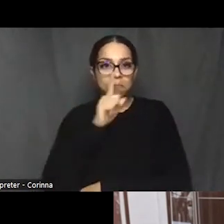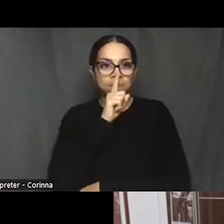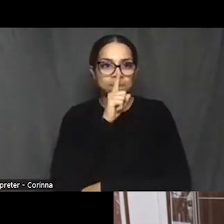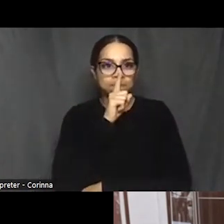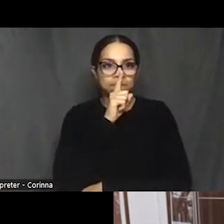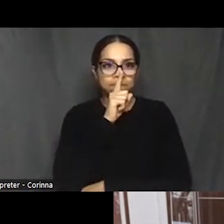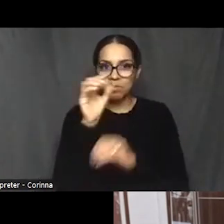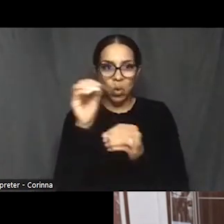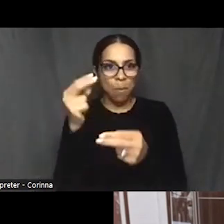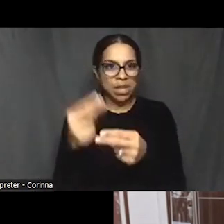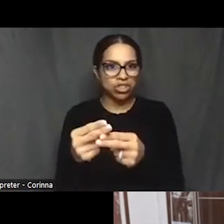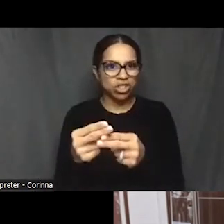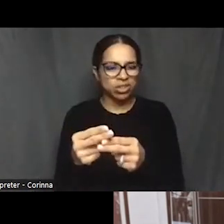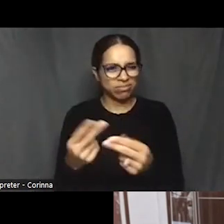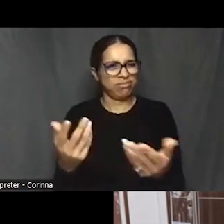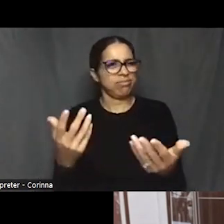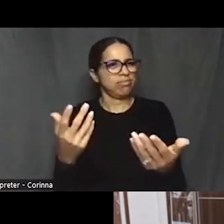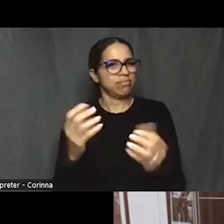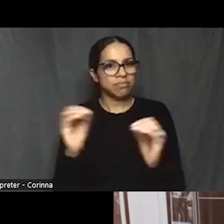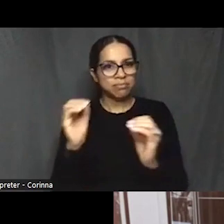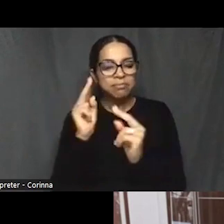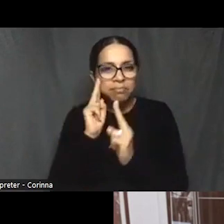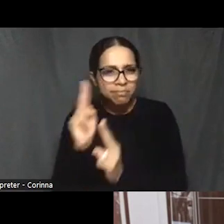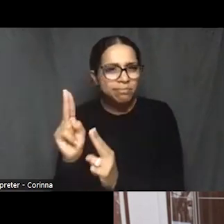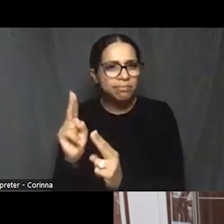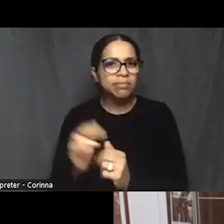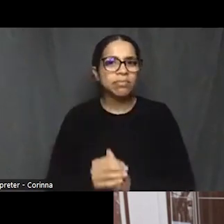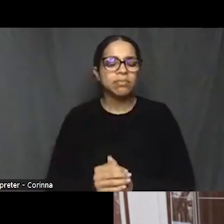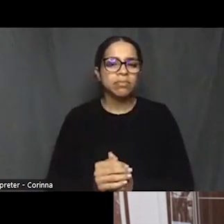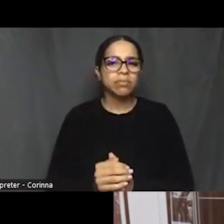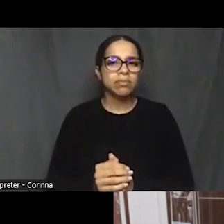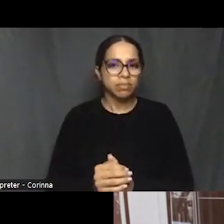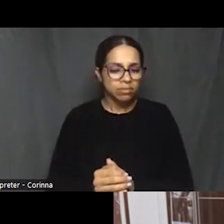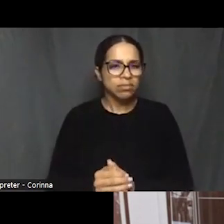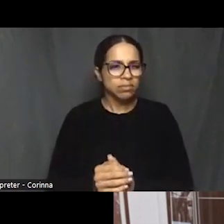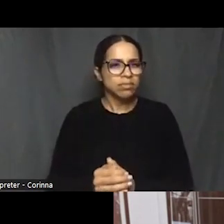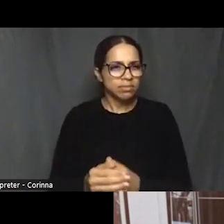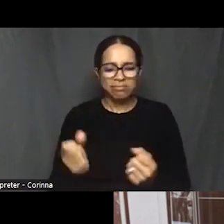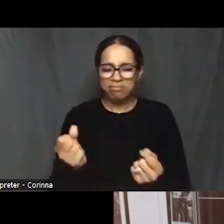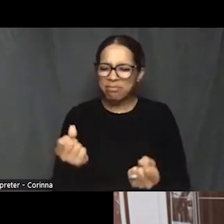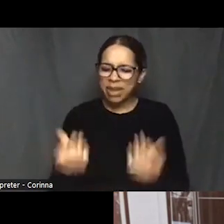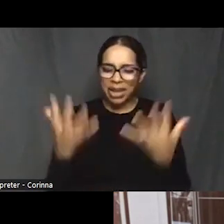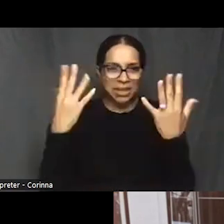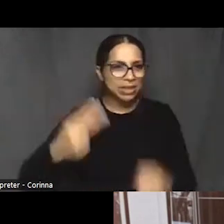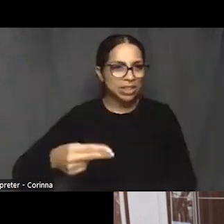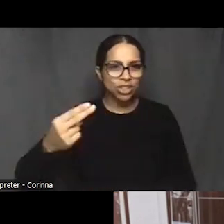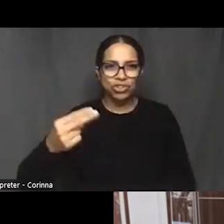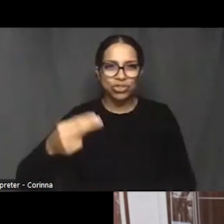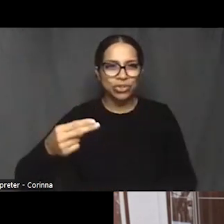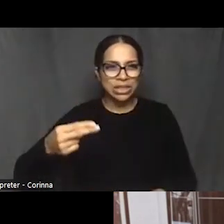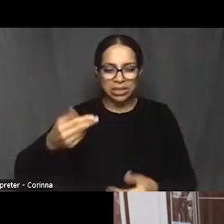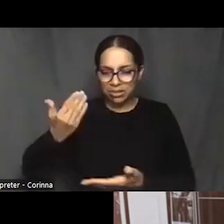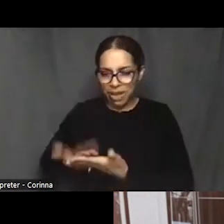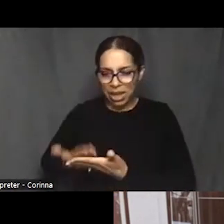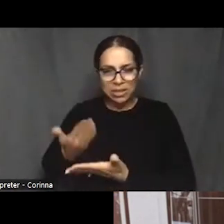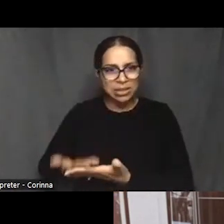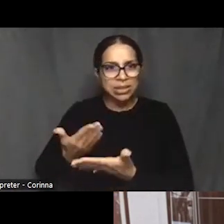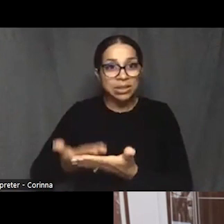And and so there's so many pieces of history, not just Deal Island, but everywhere that we're just losing